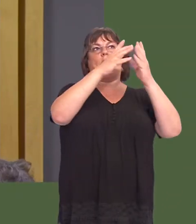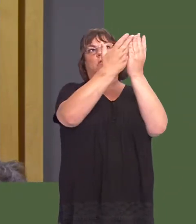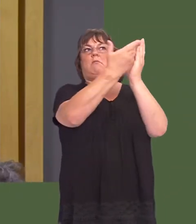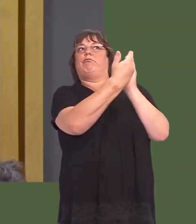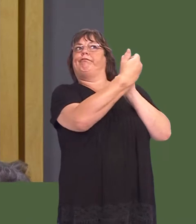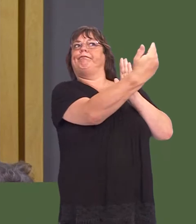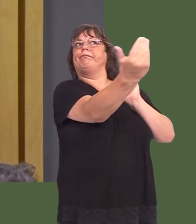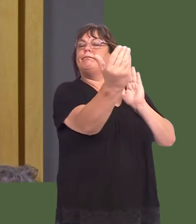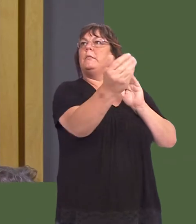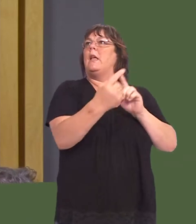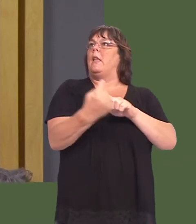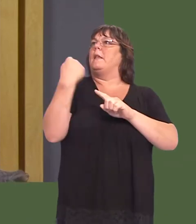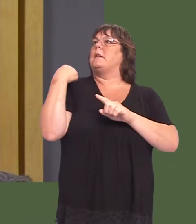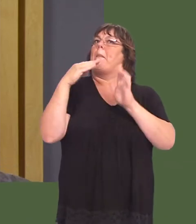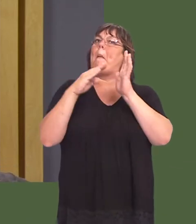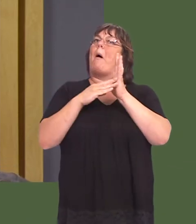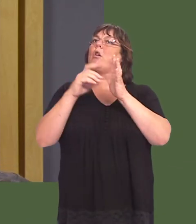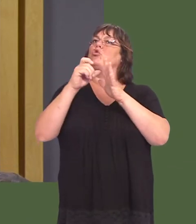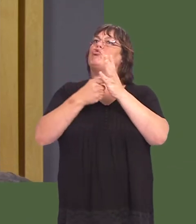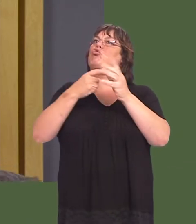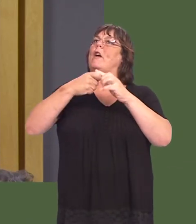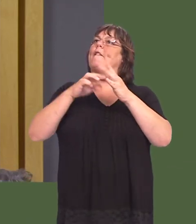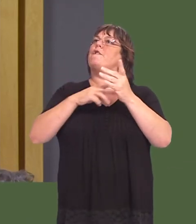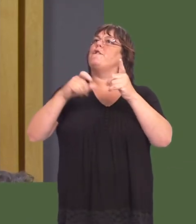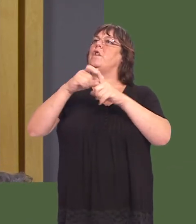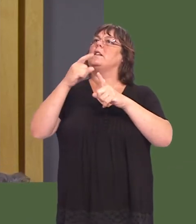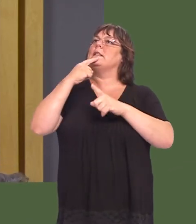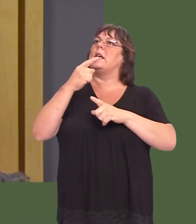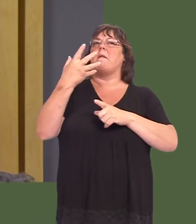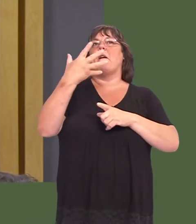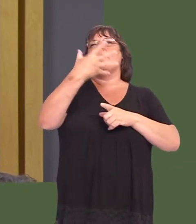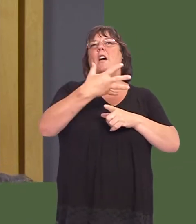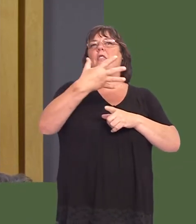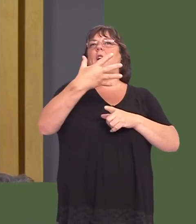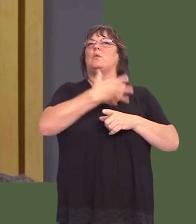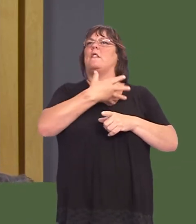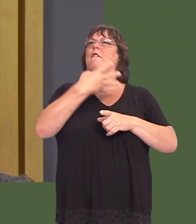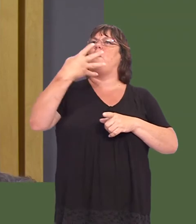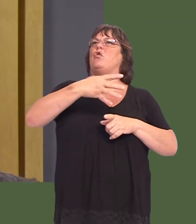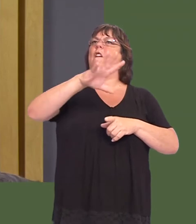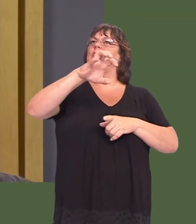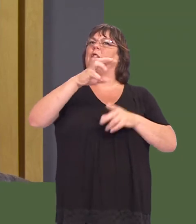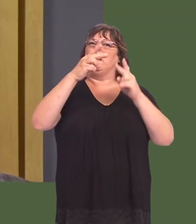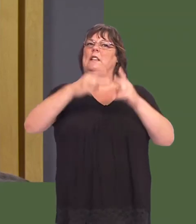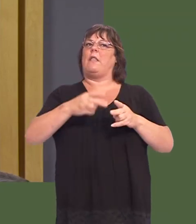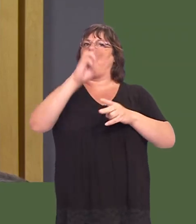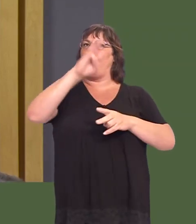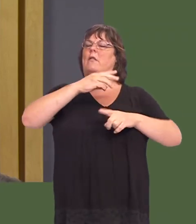At the time the Minister for Health and Social Services, Mark Drakeford, stated smoking still causes around 5,450 deaths in Wales each year.